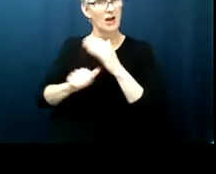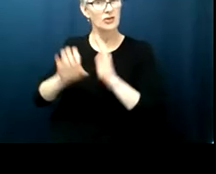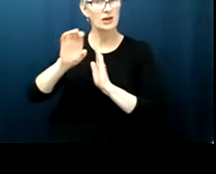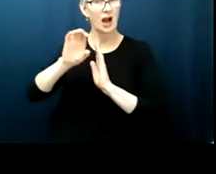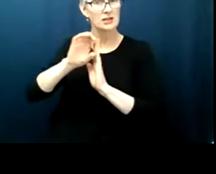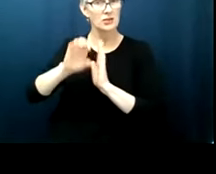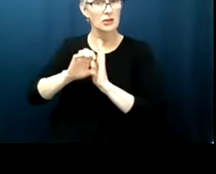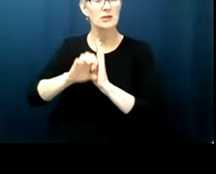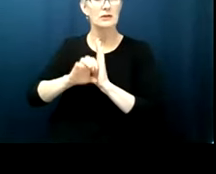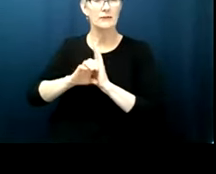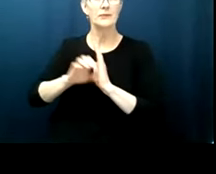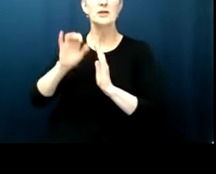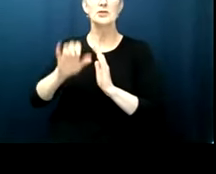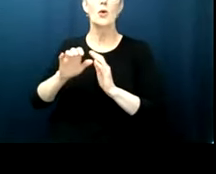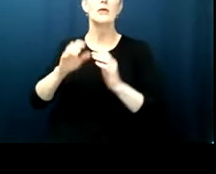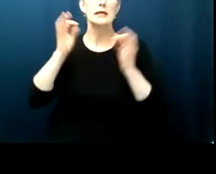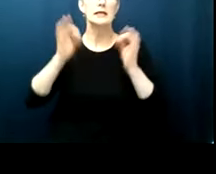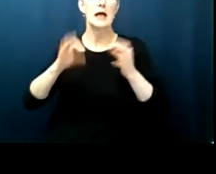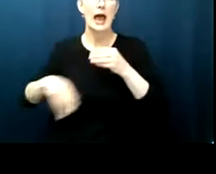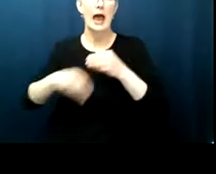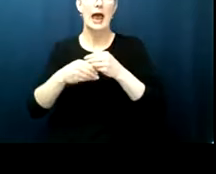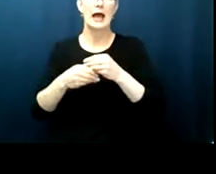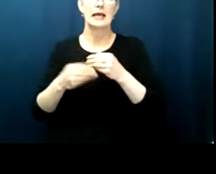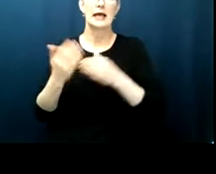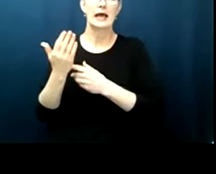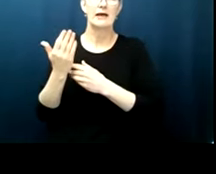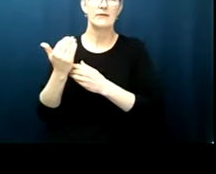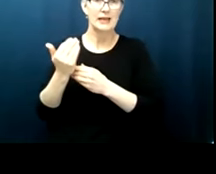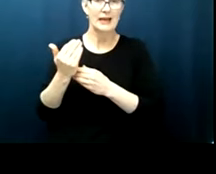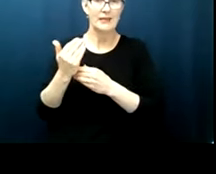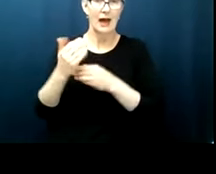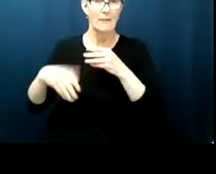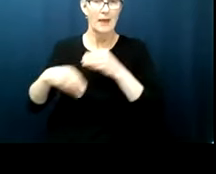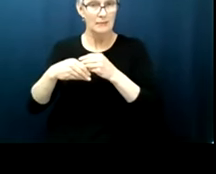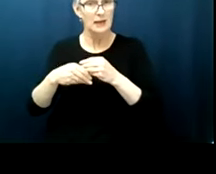states found ways to prevent african americans and other people of color from voting the worst